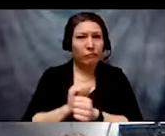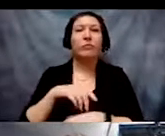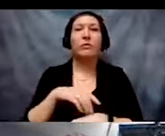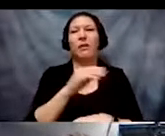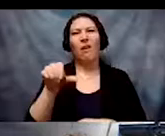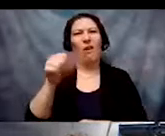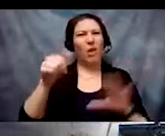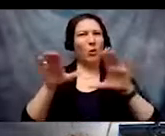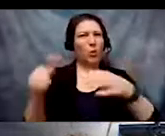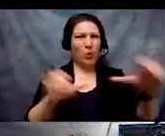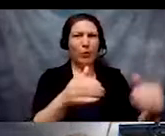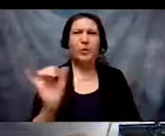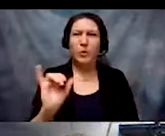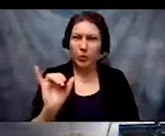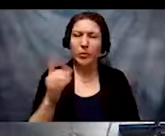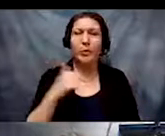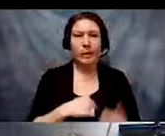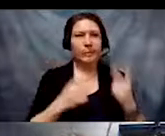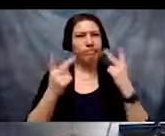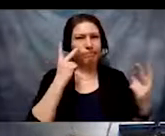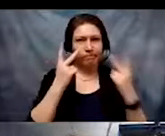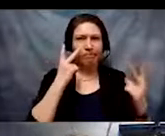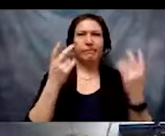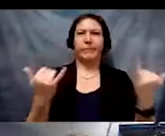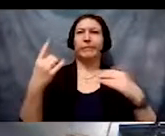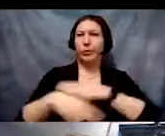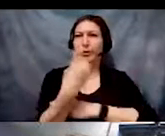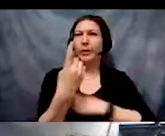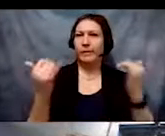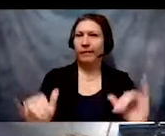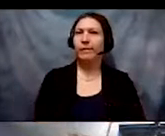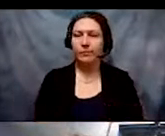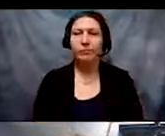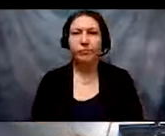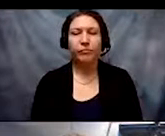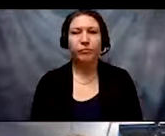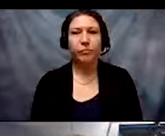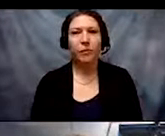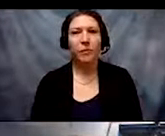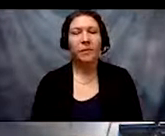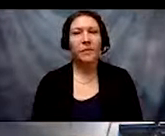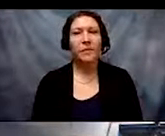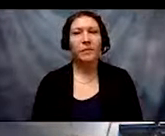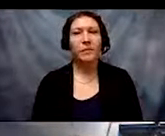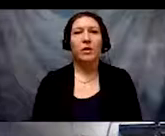as well as we see in modern society." We would like you to keep